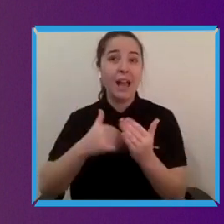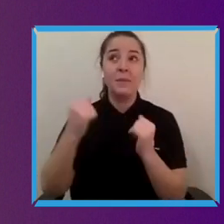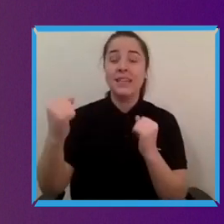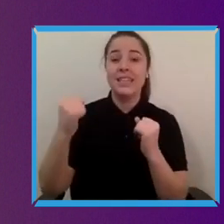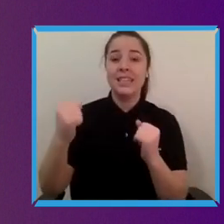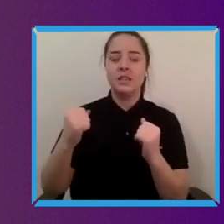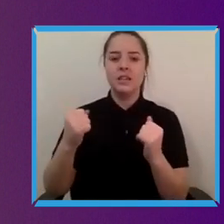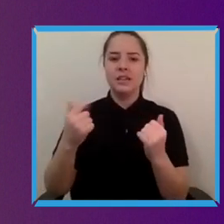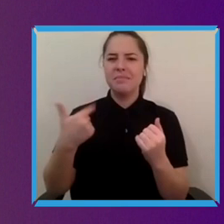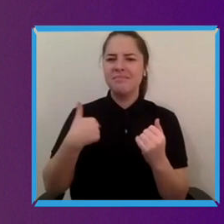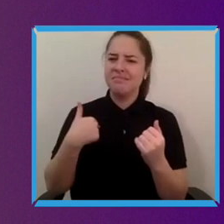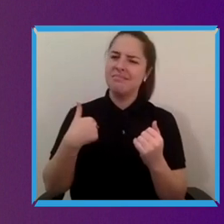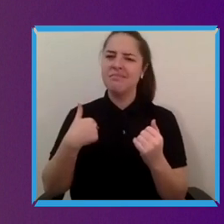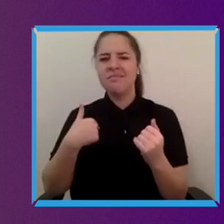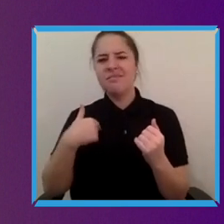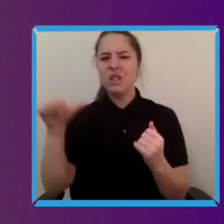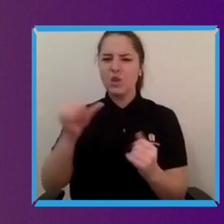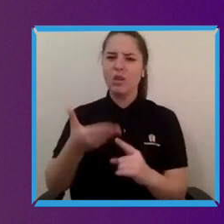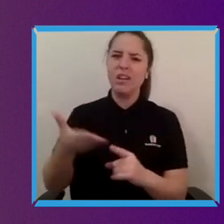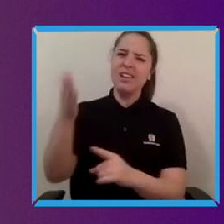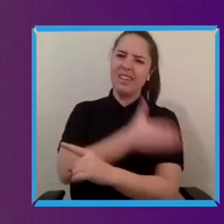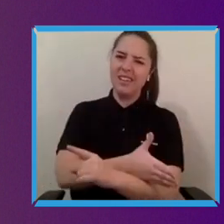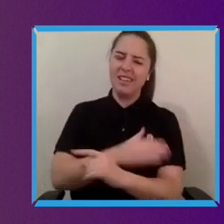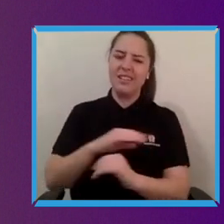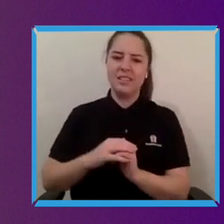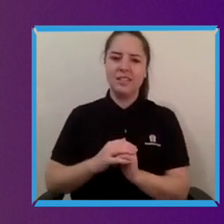stroke non-disabled population but still it's being